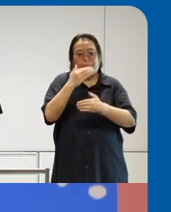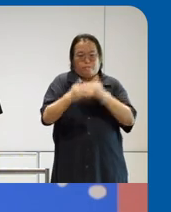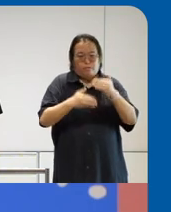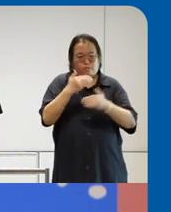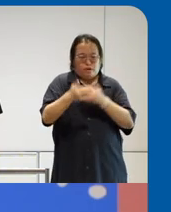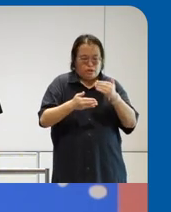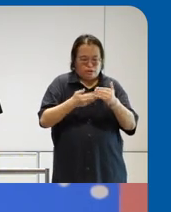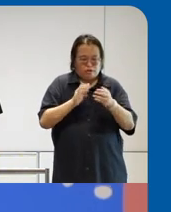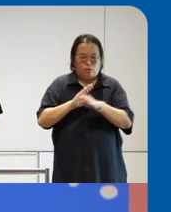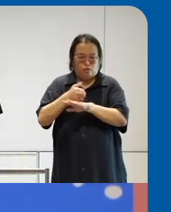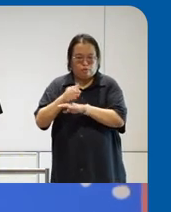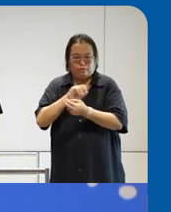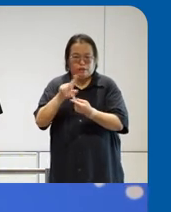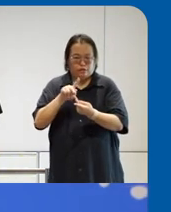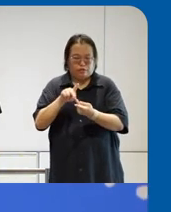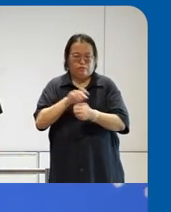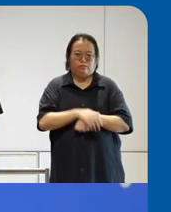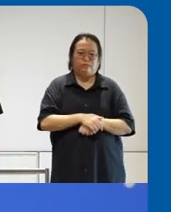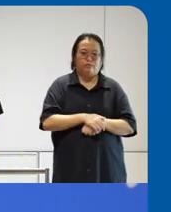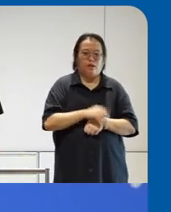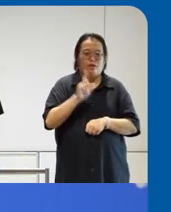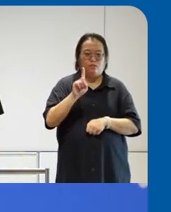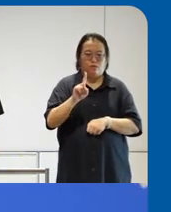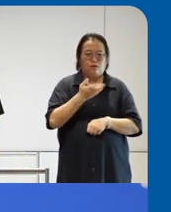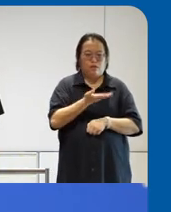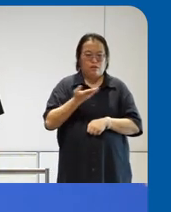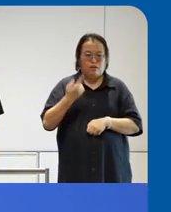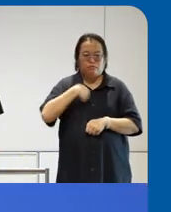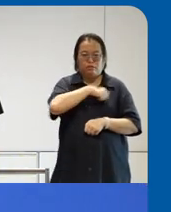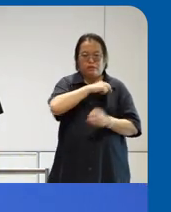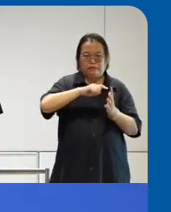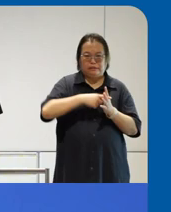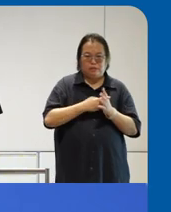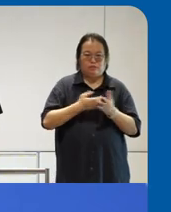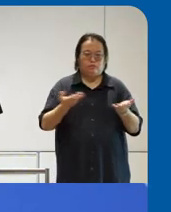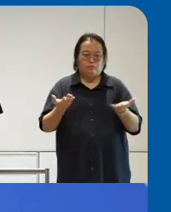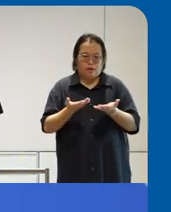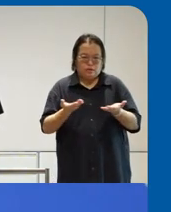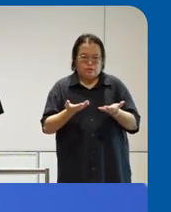so um one of things that we started as a groundup initiative um was uh let's not wait for the bosses